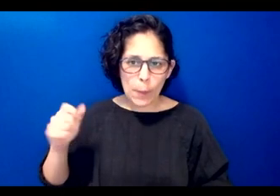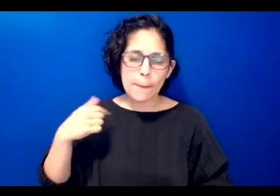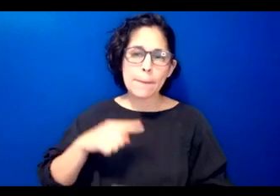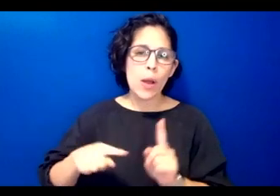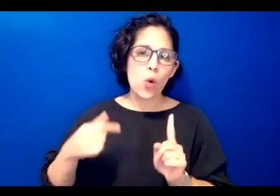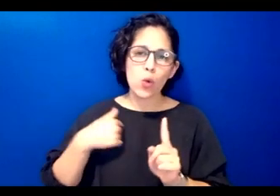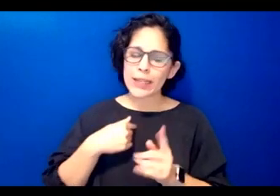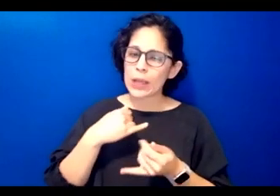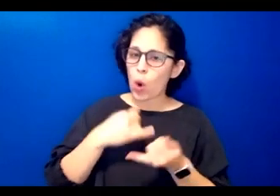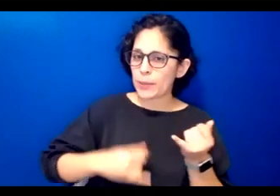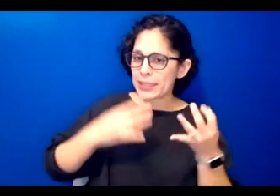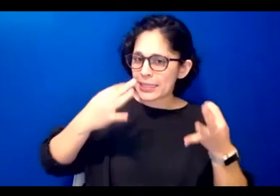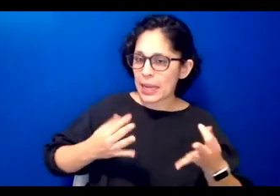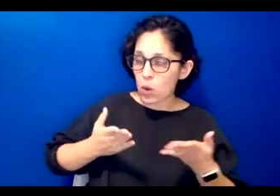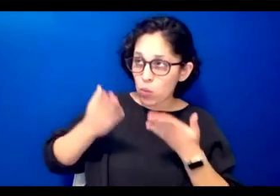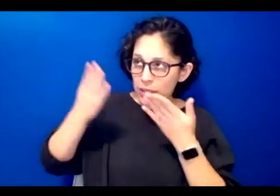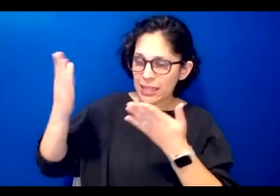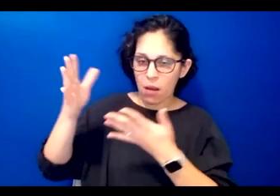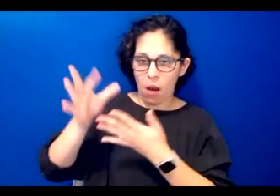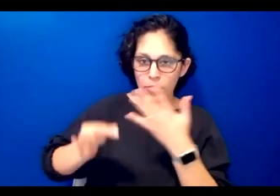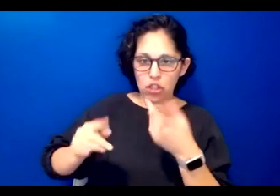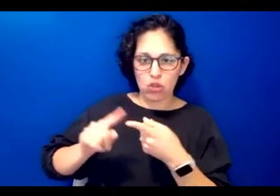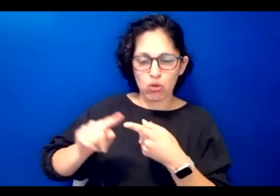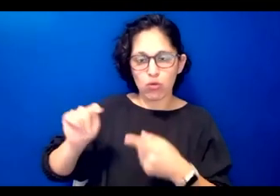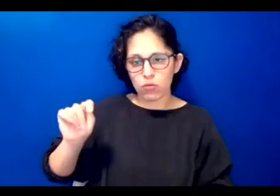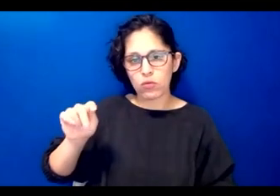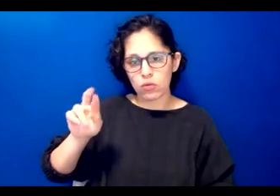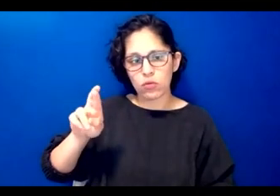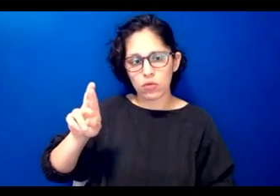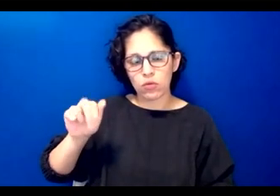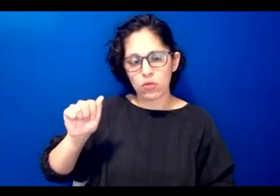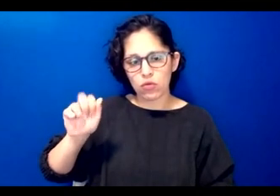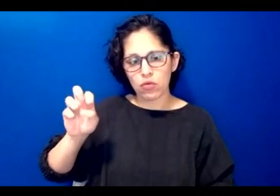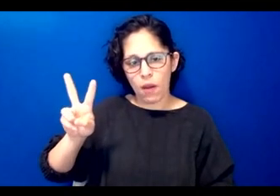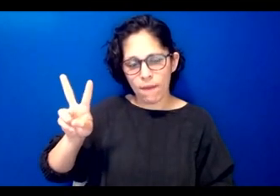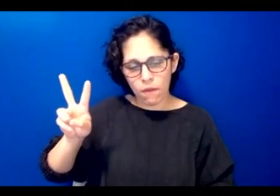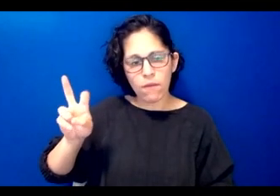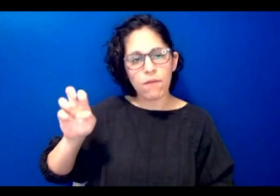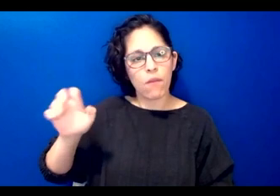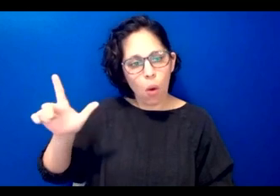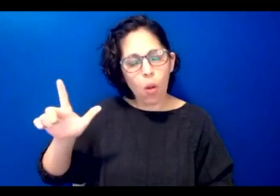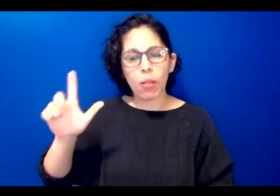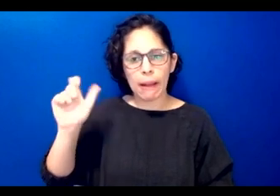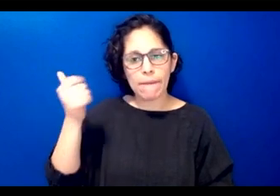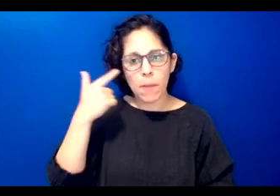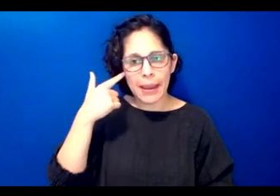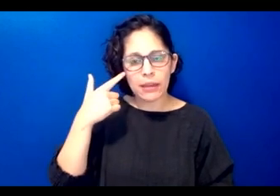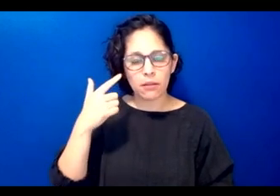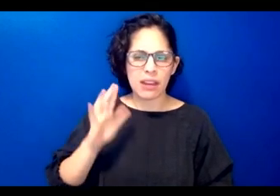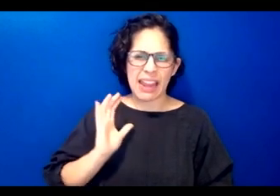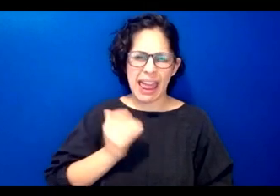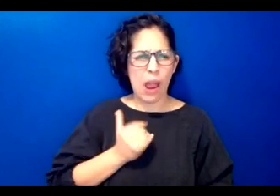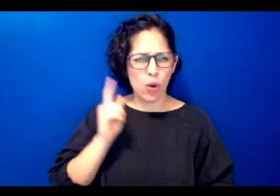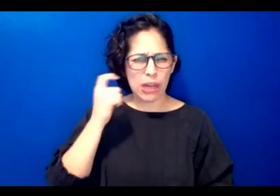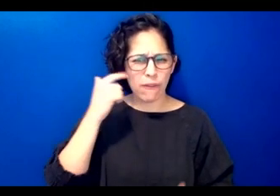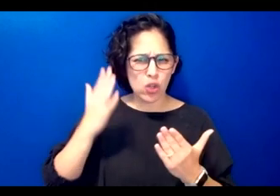to tribal government and our governor bill i know tubby he he came back and he said we